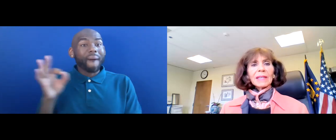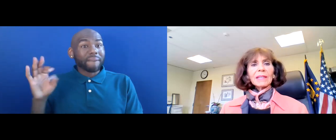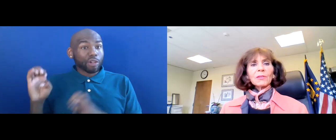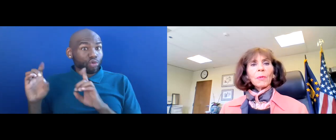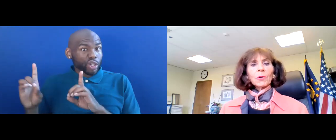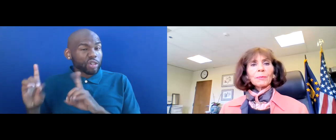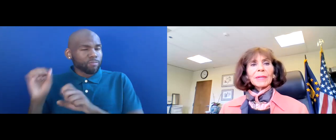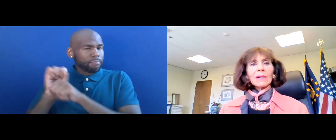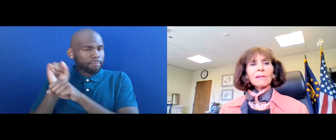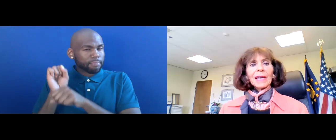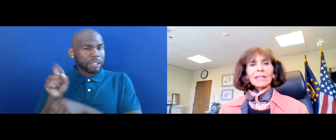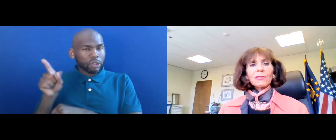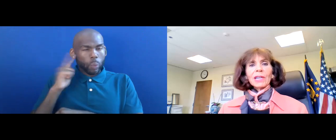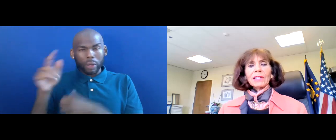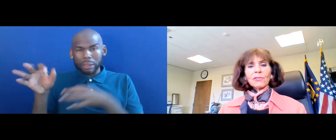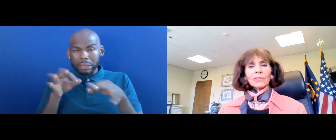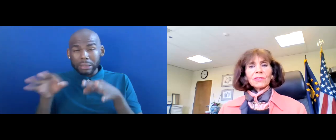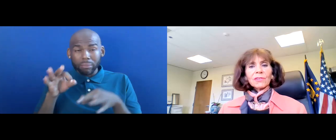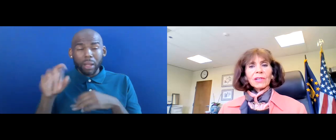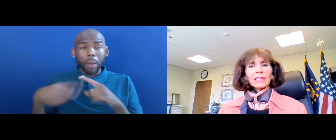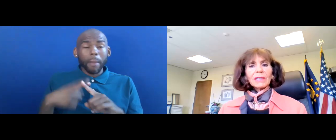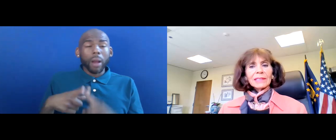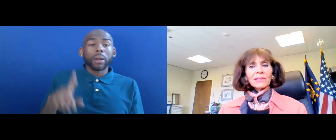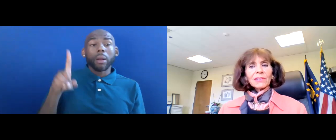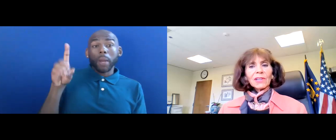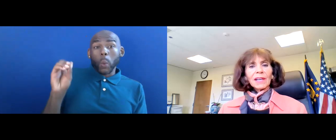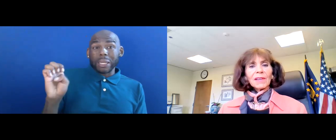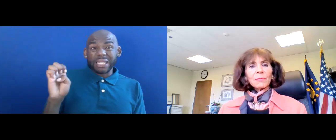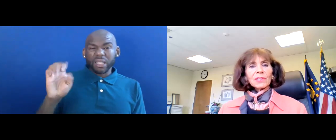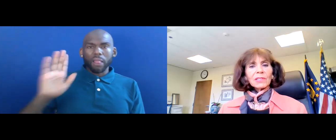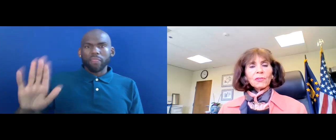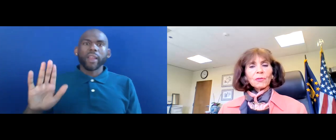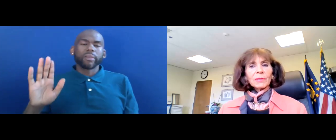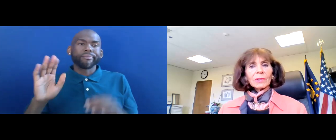THE DEPARTMENT OF EDUCATION'S GUIDANCE THAT WAS ISSUED